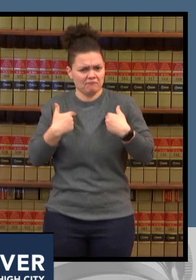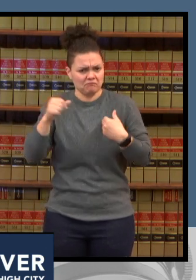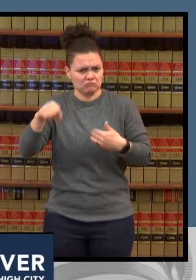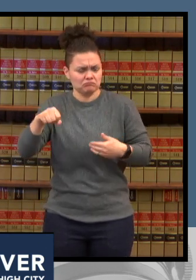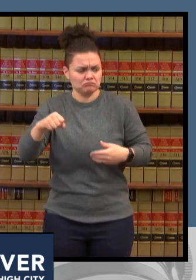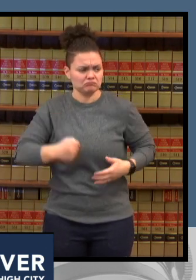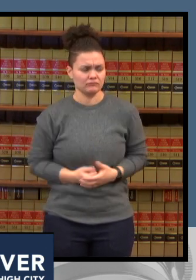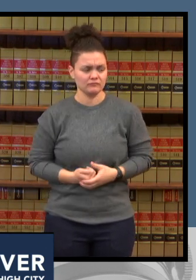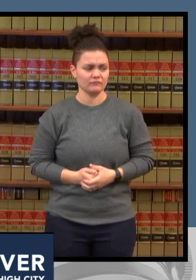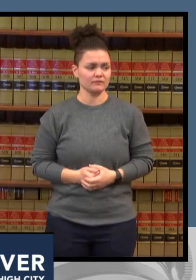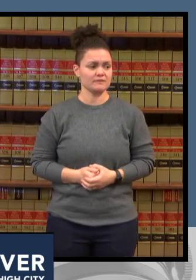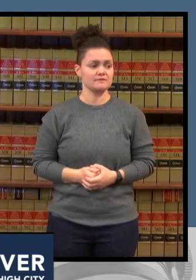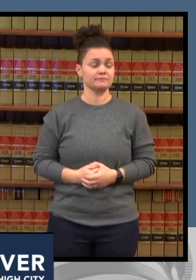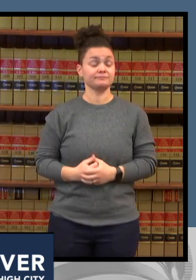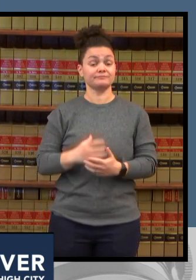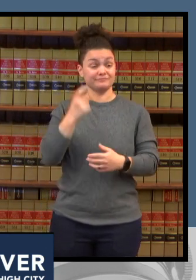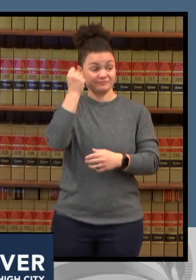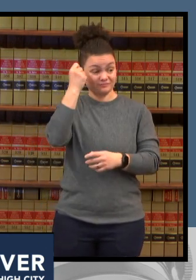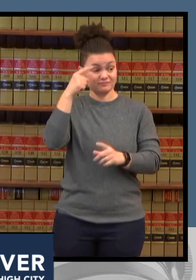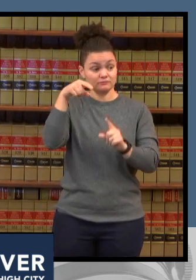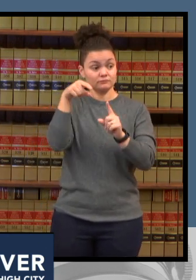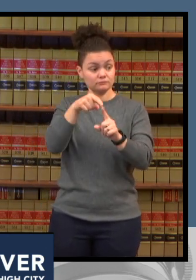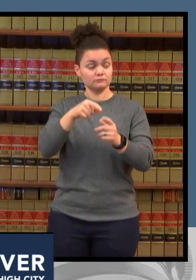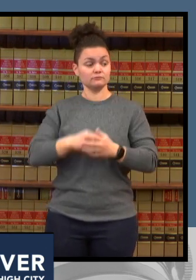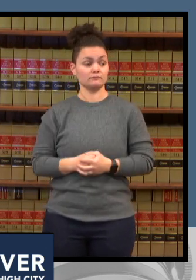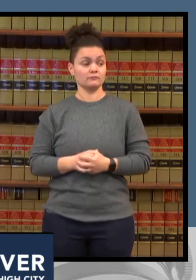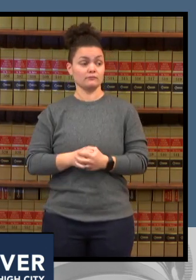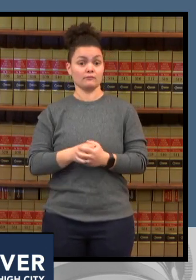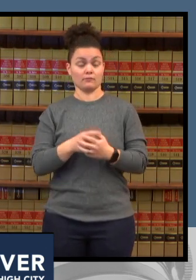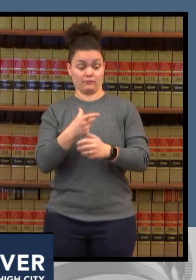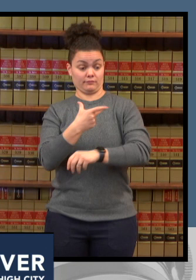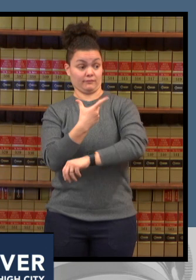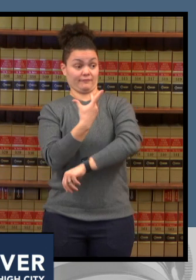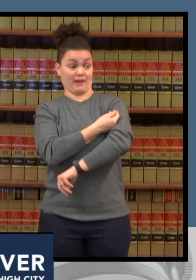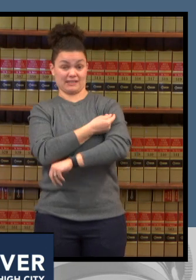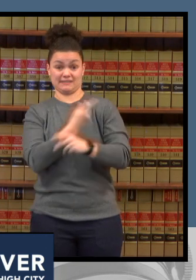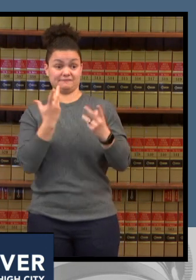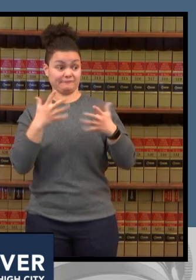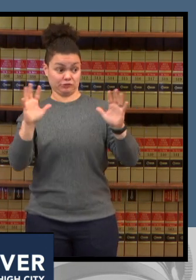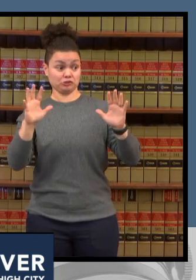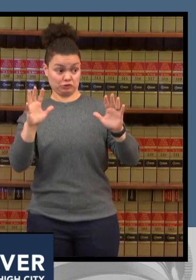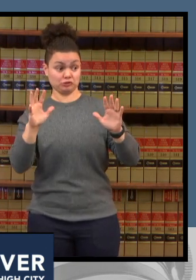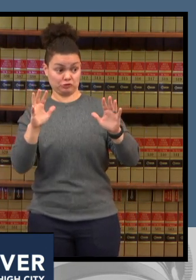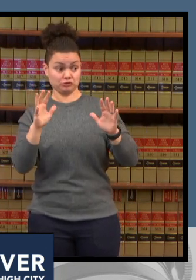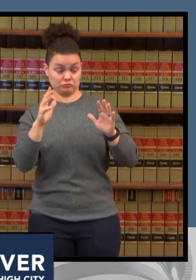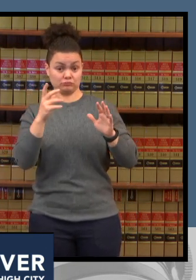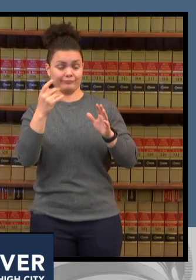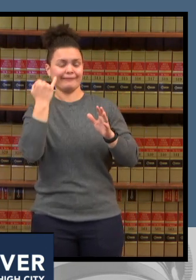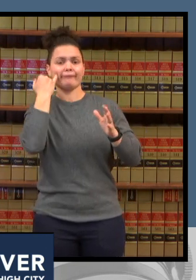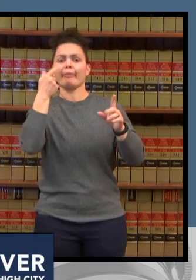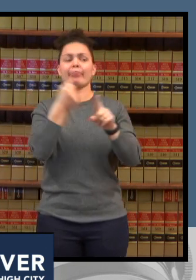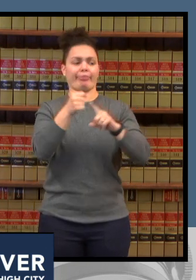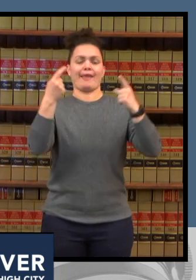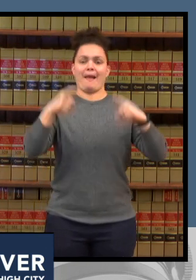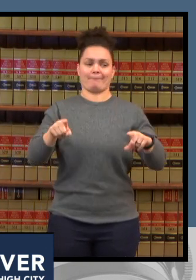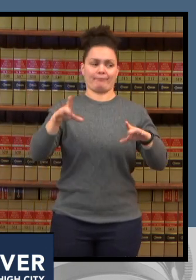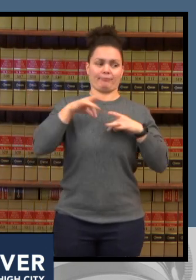here's the key people who are vaccinated it become breakthrough cases are much much less likely to